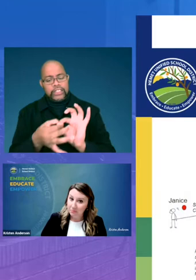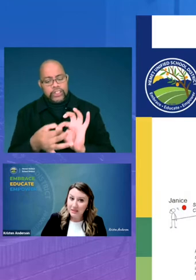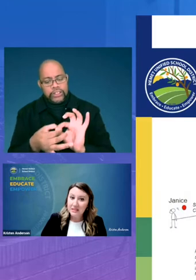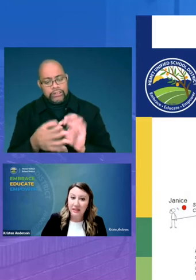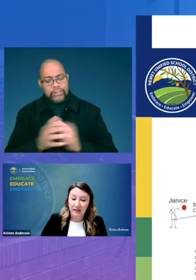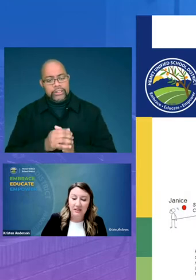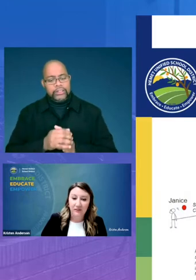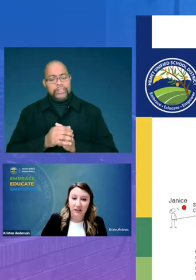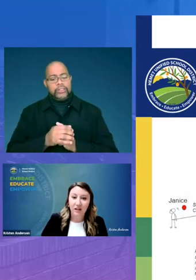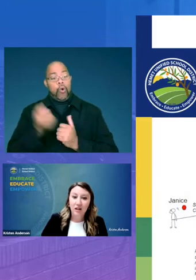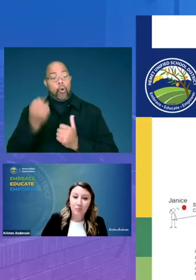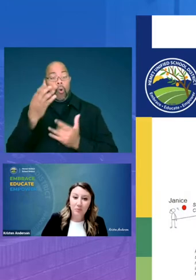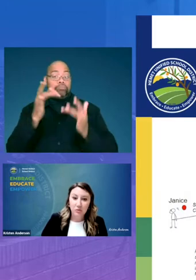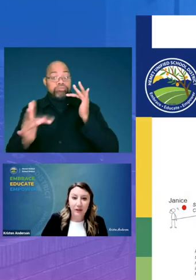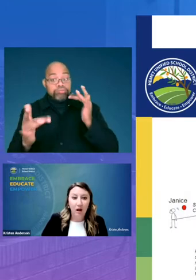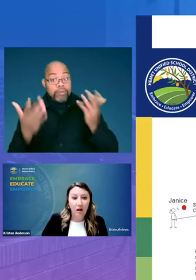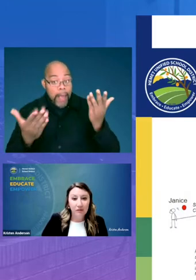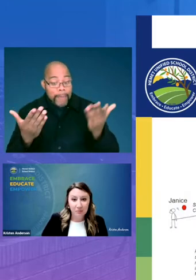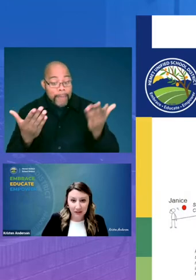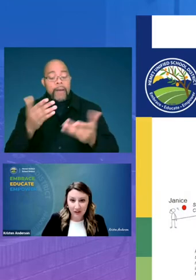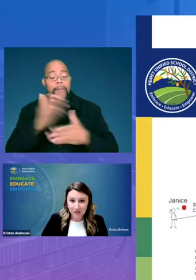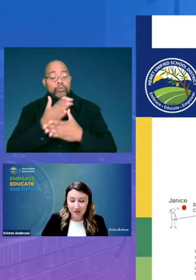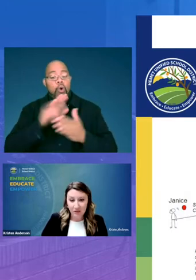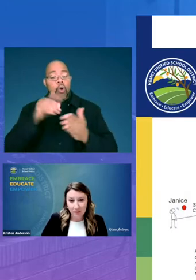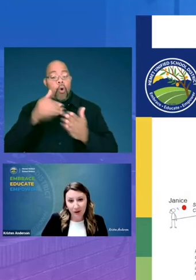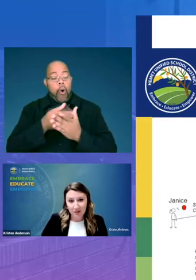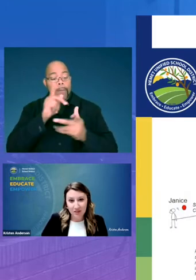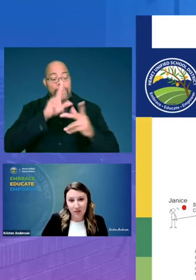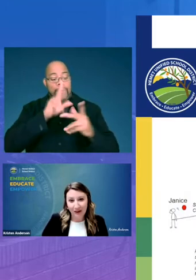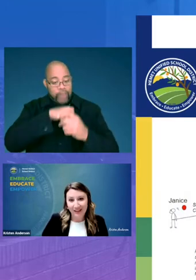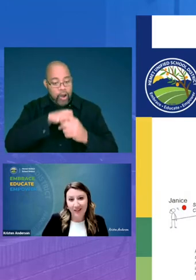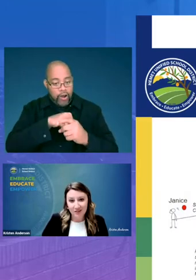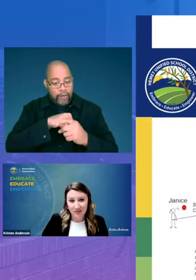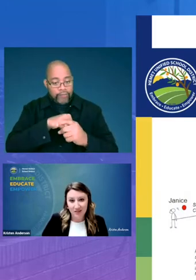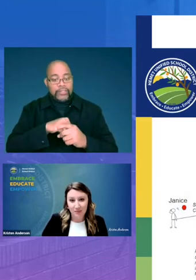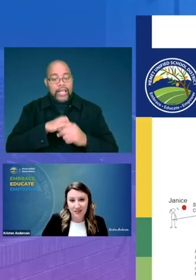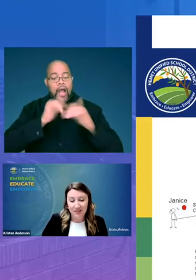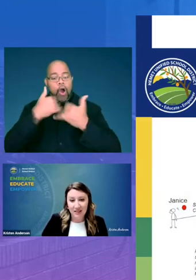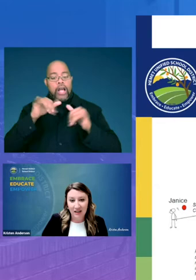misconnectivity between all of the players and the parts in the way that our system is designed